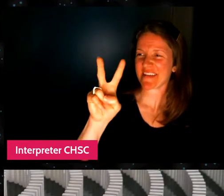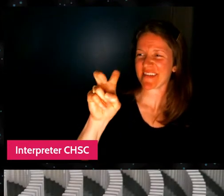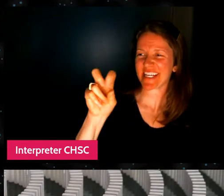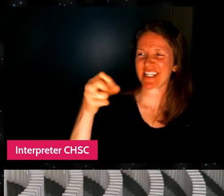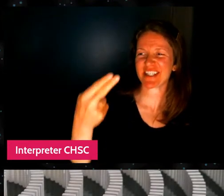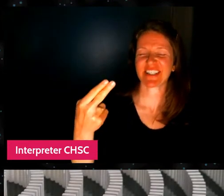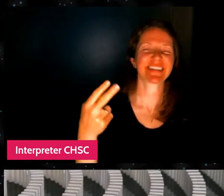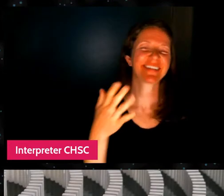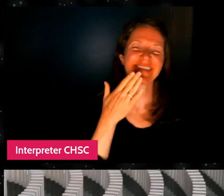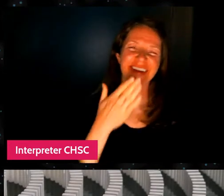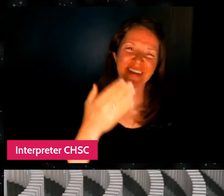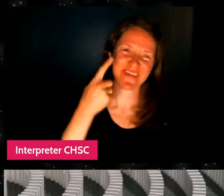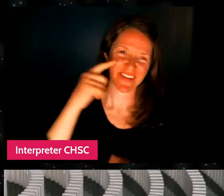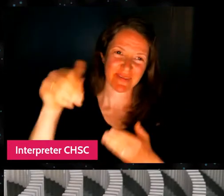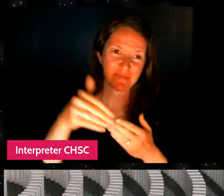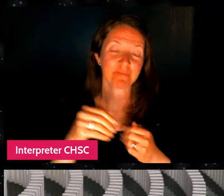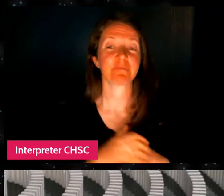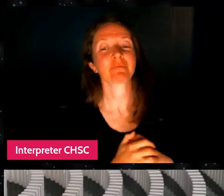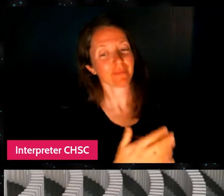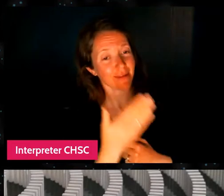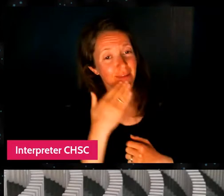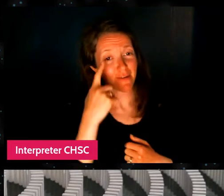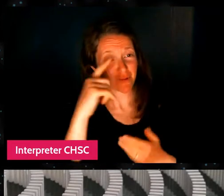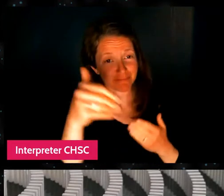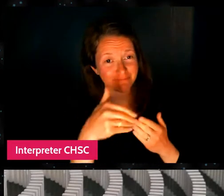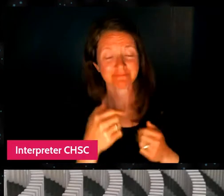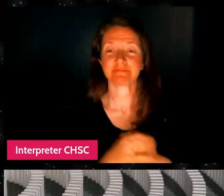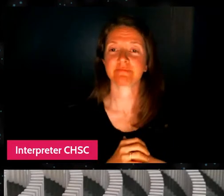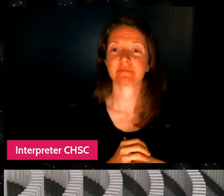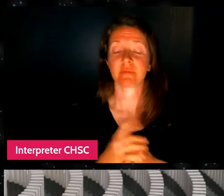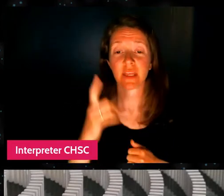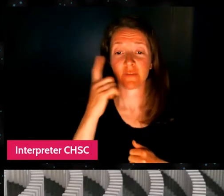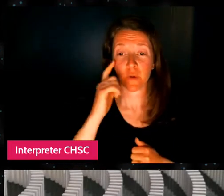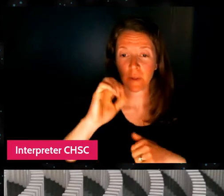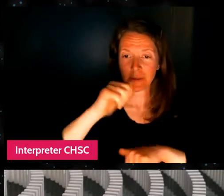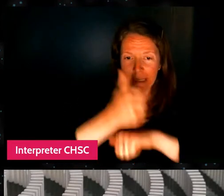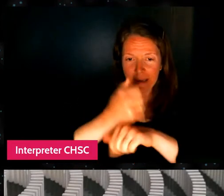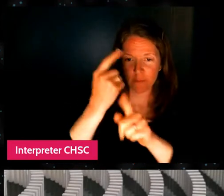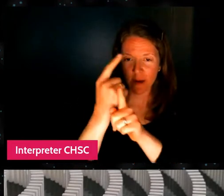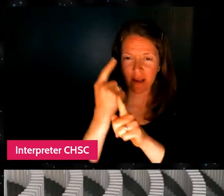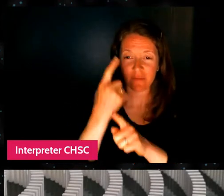So to properly set us up for tonight's Q&A, we wanted to start by sharing